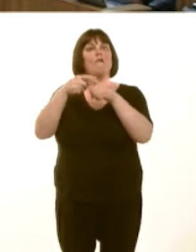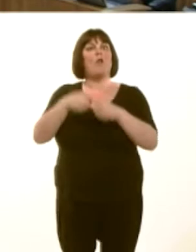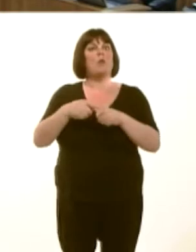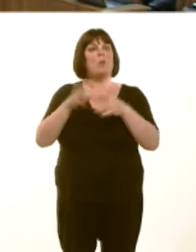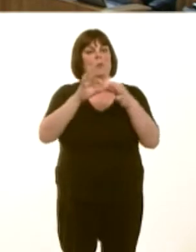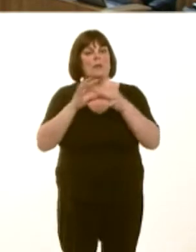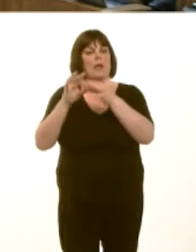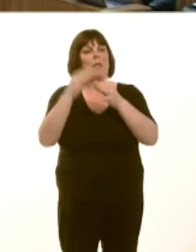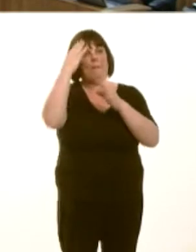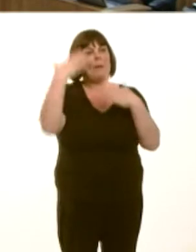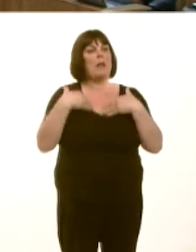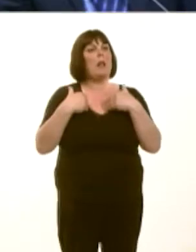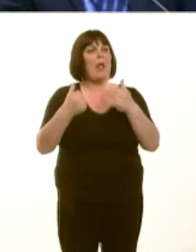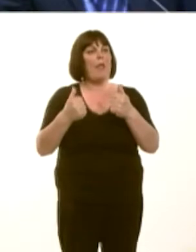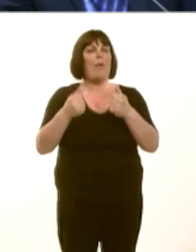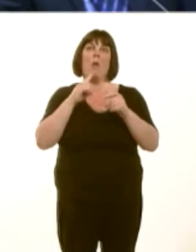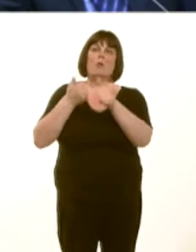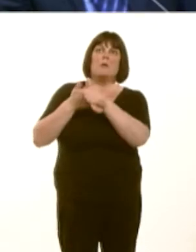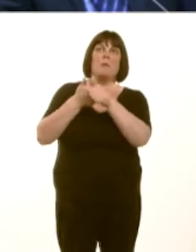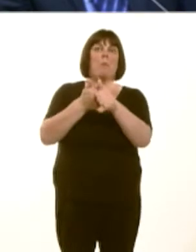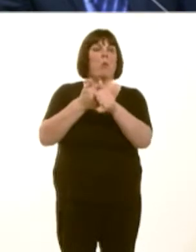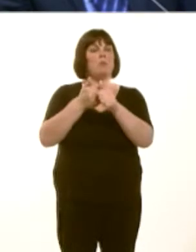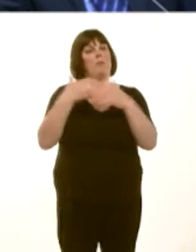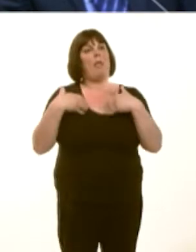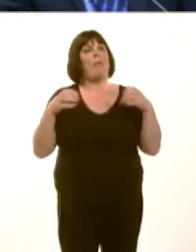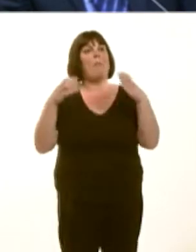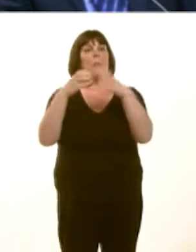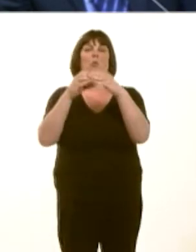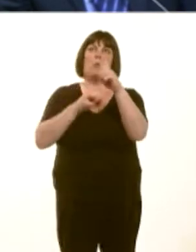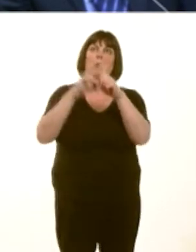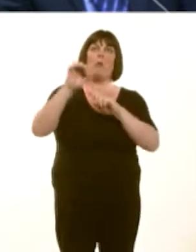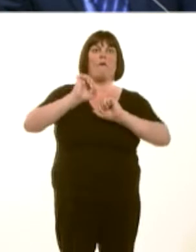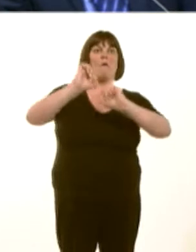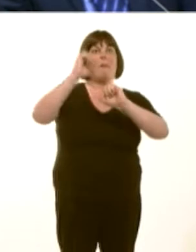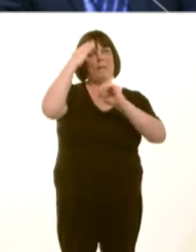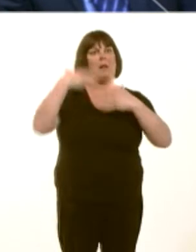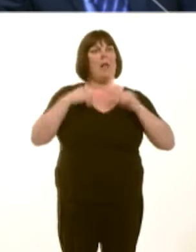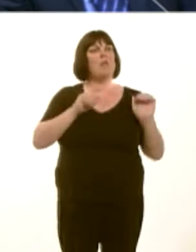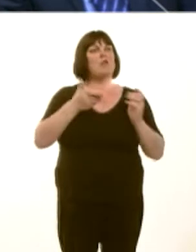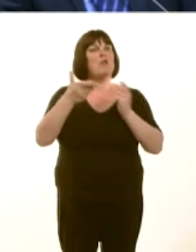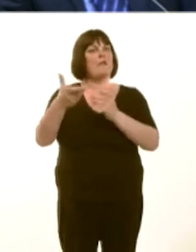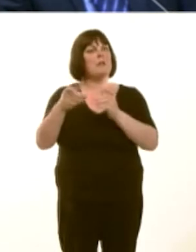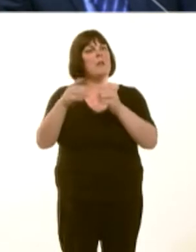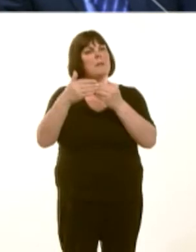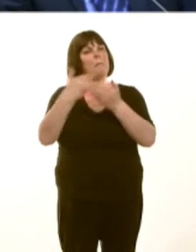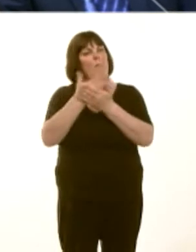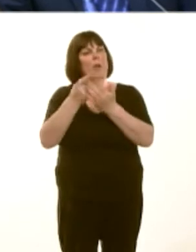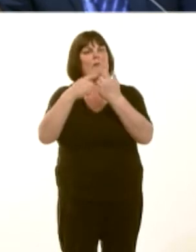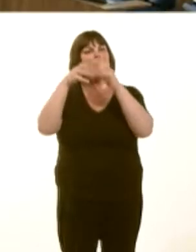and we continue to offer the LHB support to improve its mental health services as part of our escalation arrangements. Janet Finch-Saunders: Thank you, First Minister.